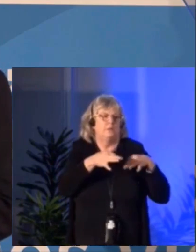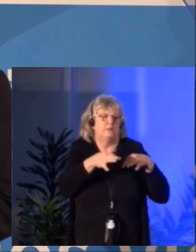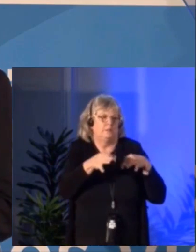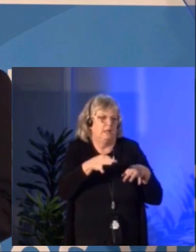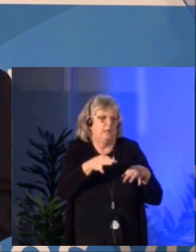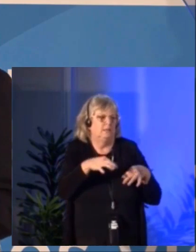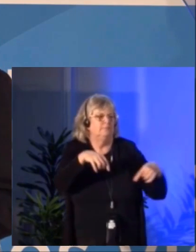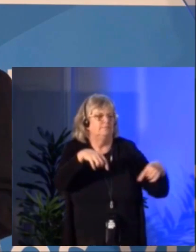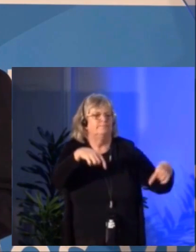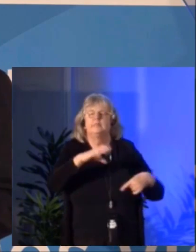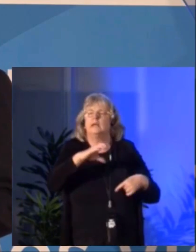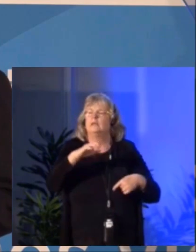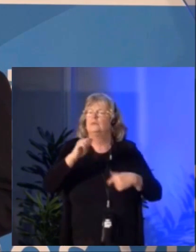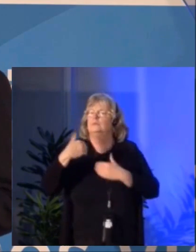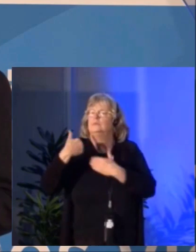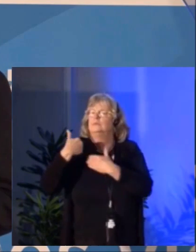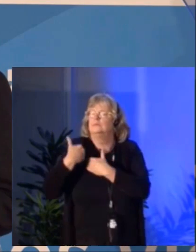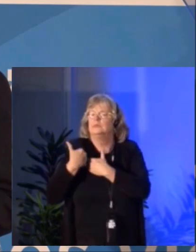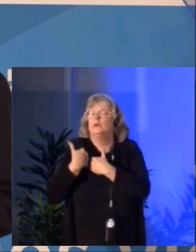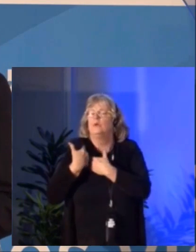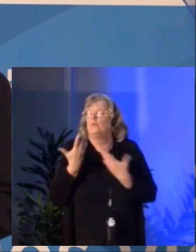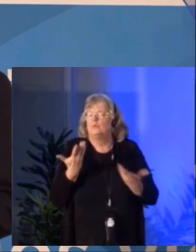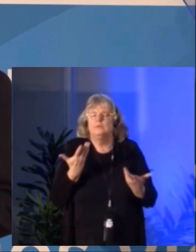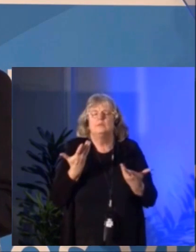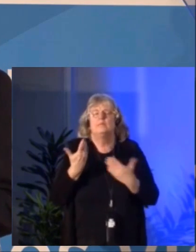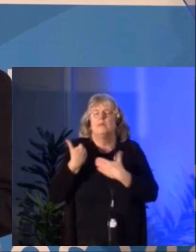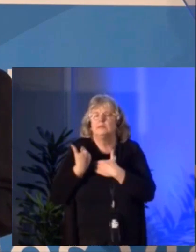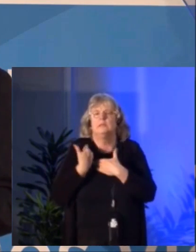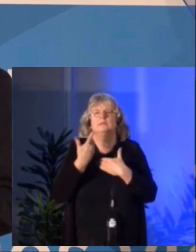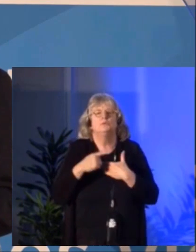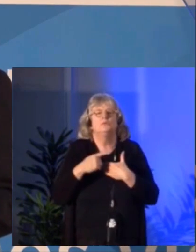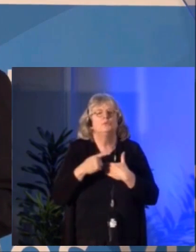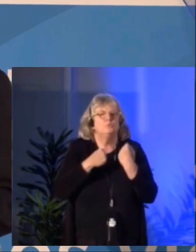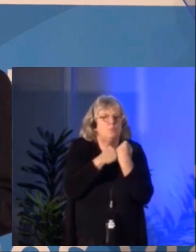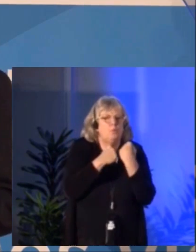We remain committed to our mandate to support and promote the arts.